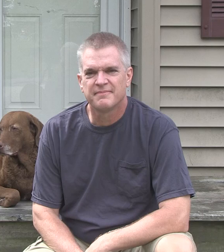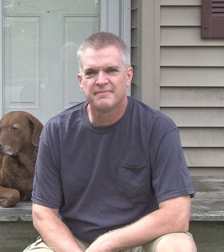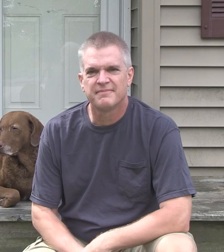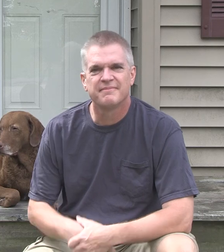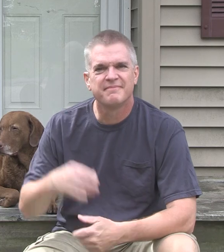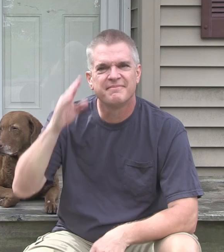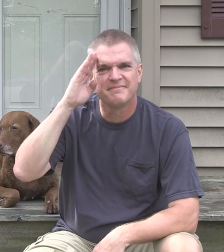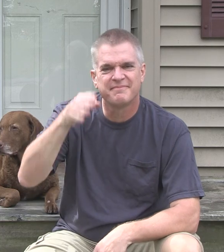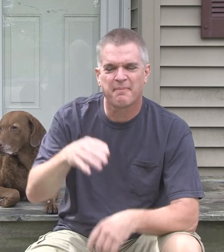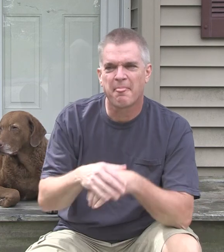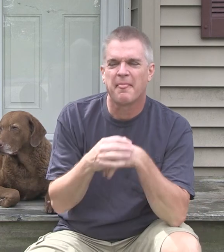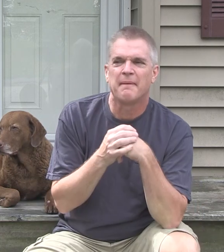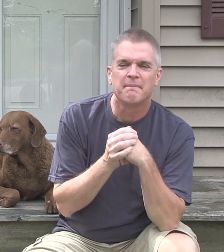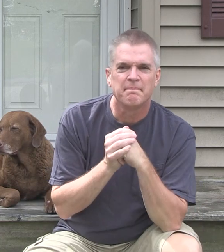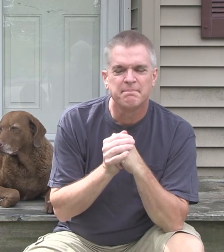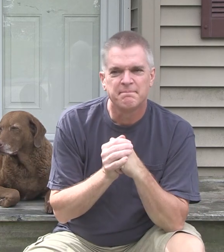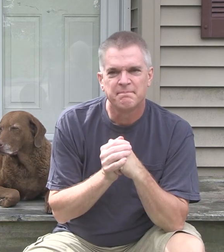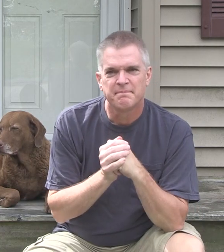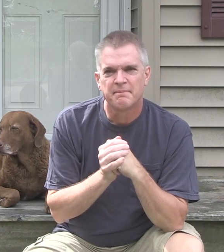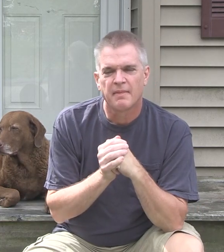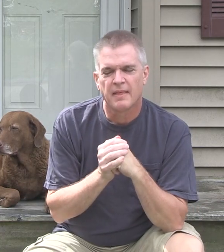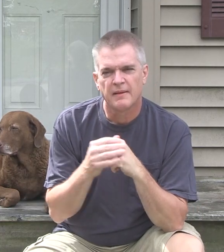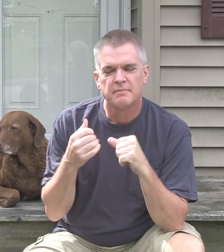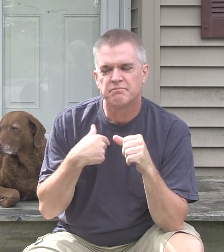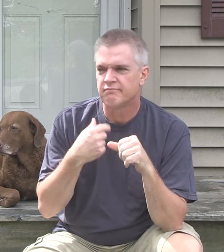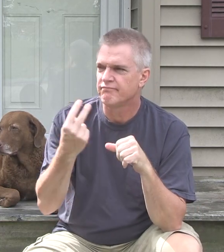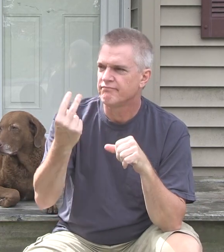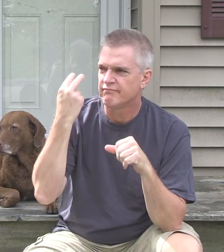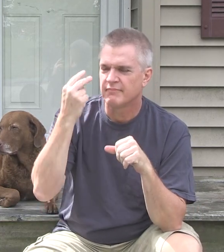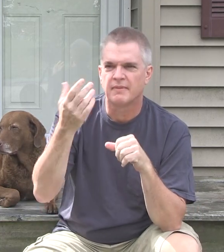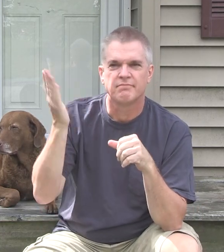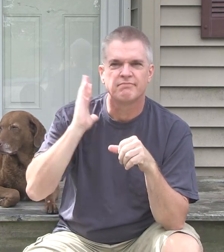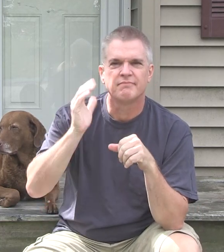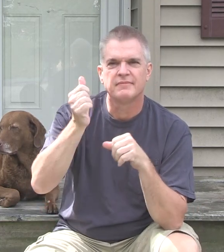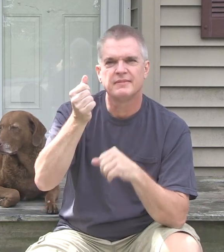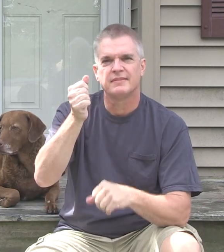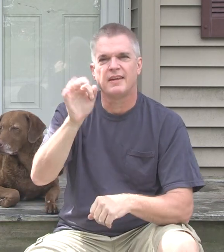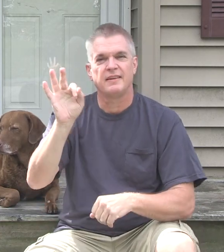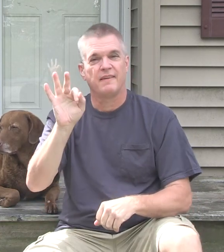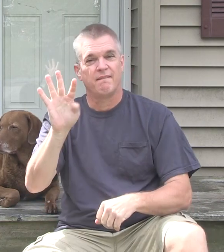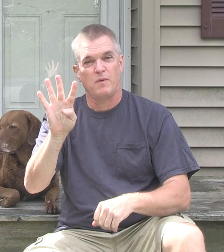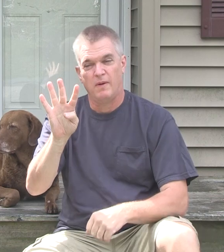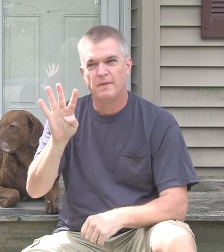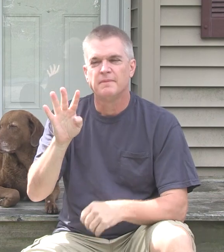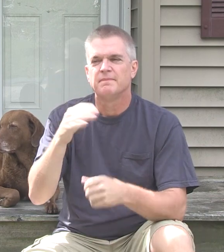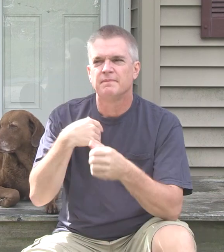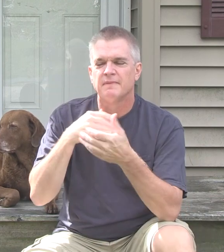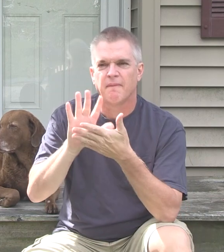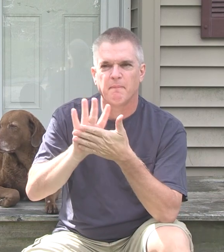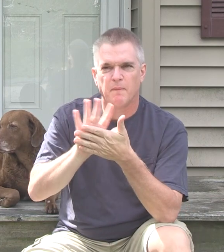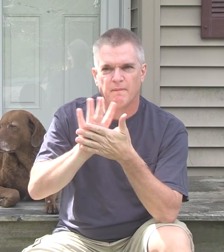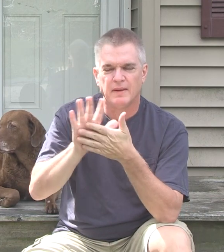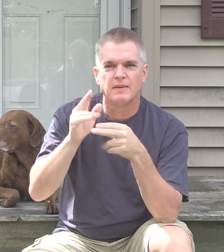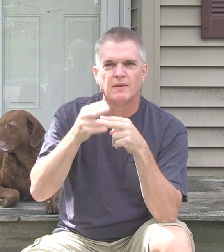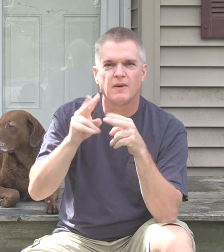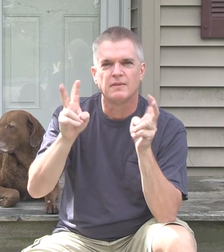Hello. I remember back in 1994, there was a movie